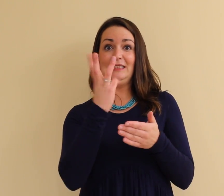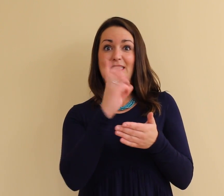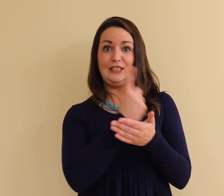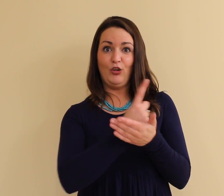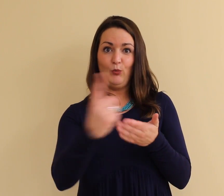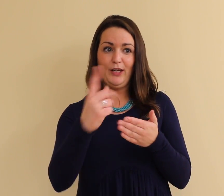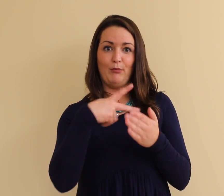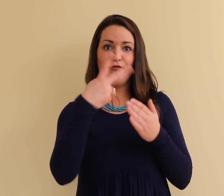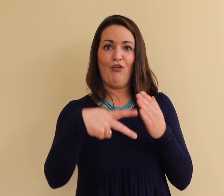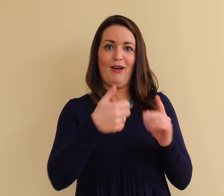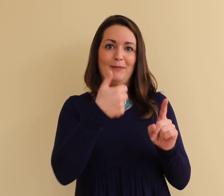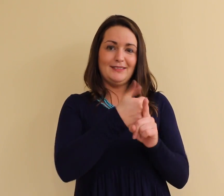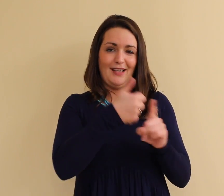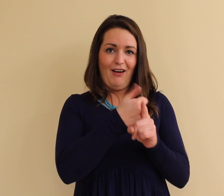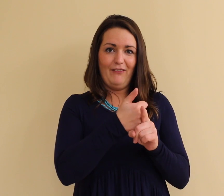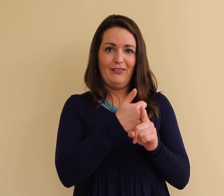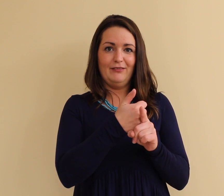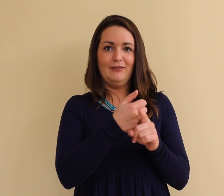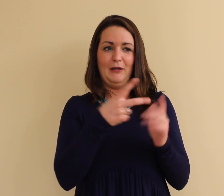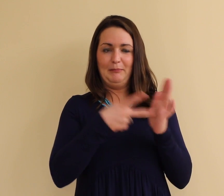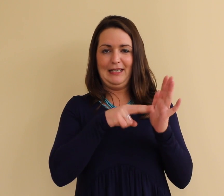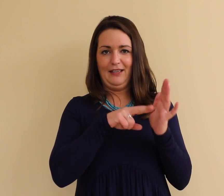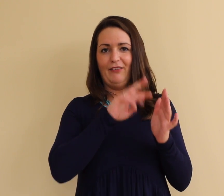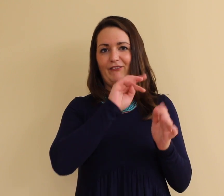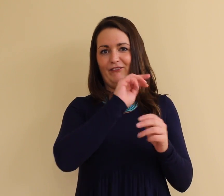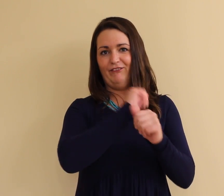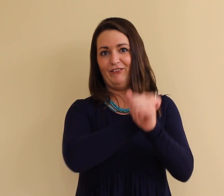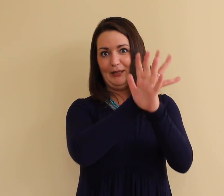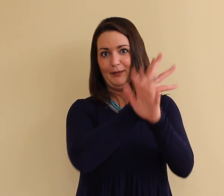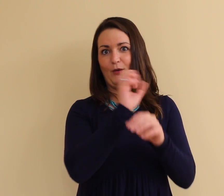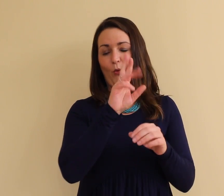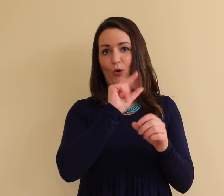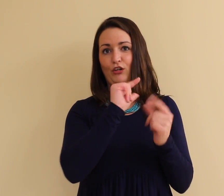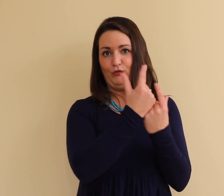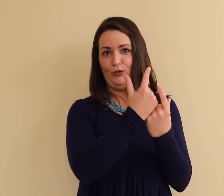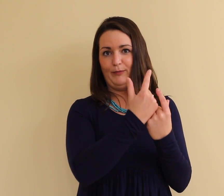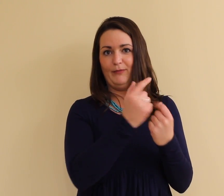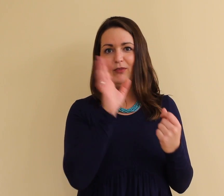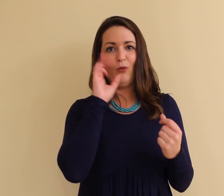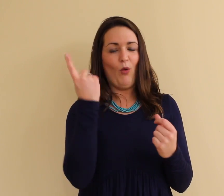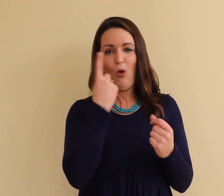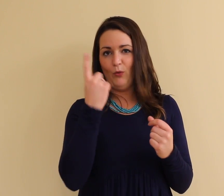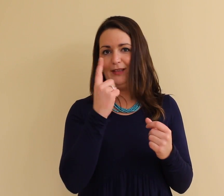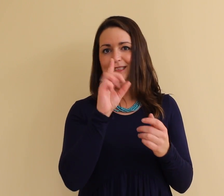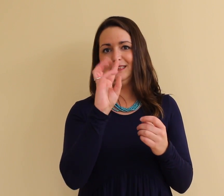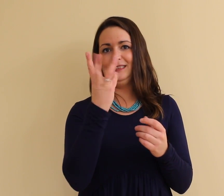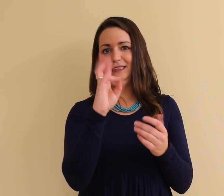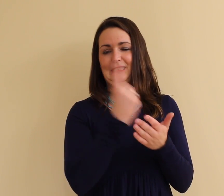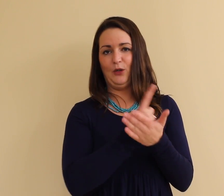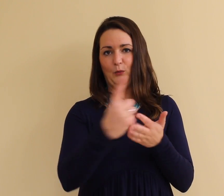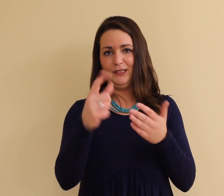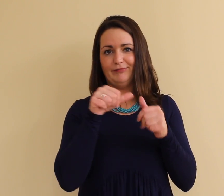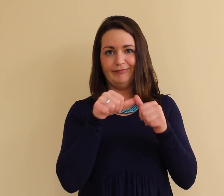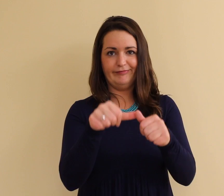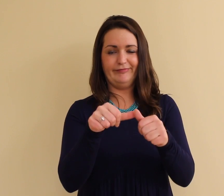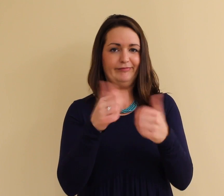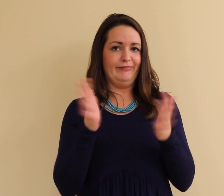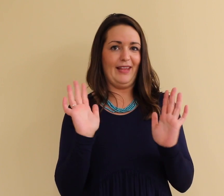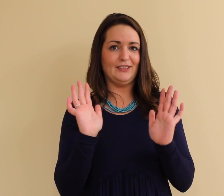16 weeks group or VP intervention and will last only 16 weeks.